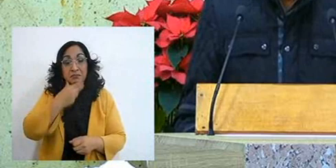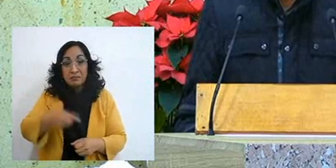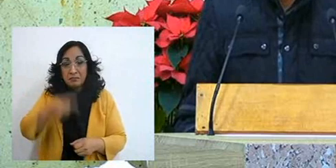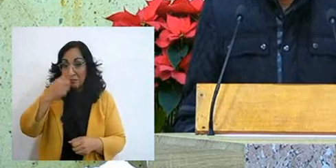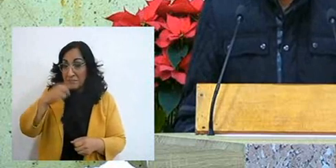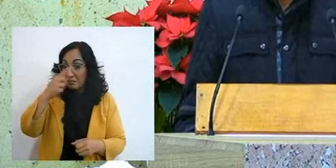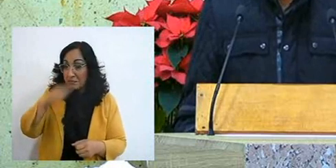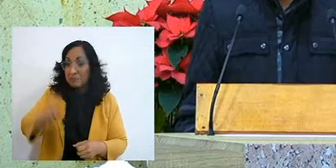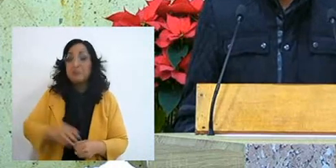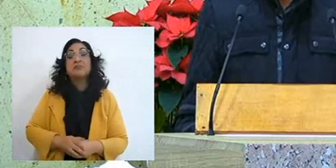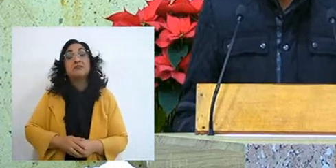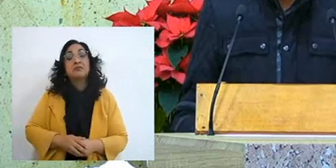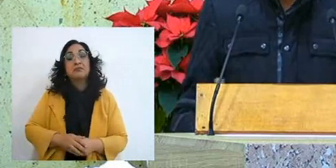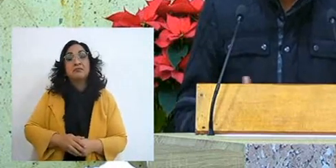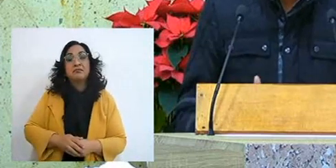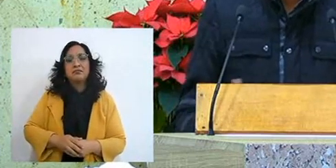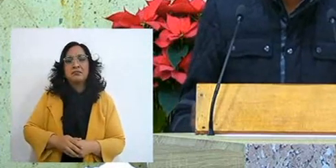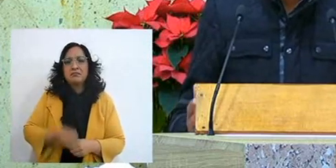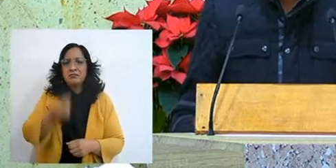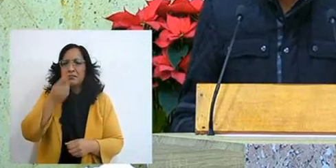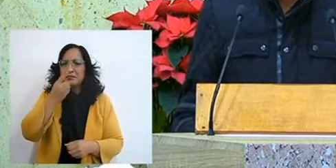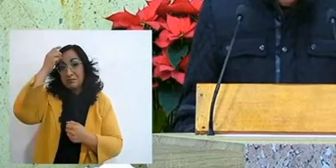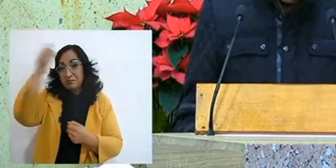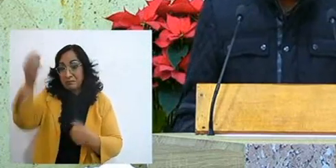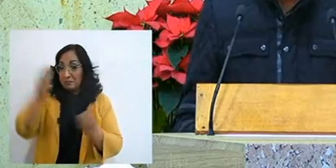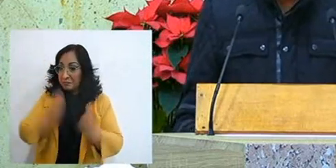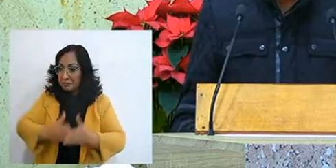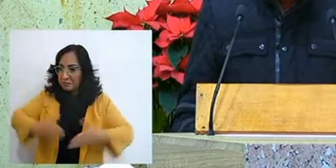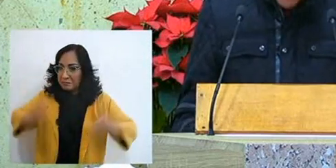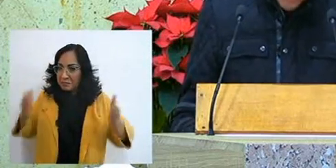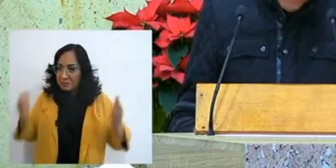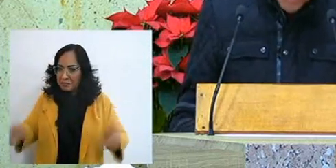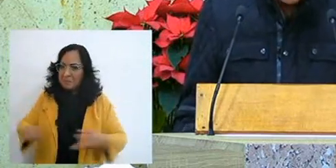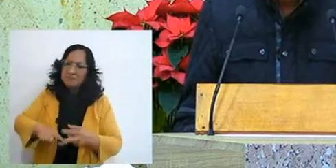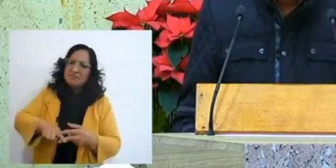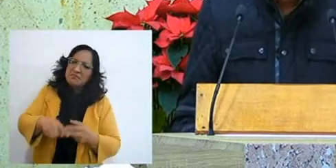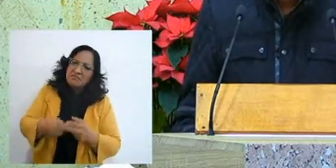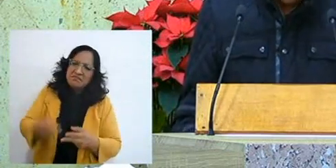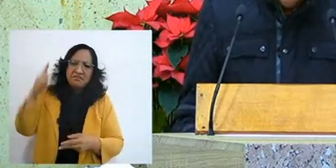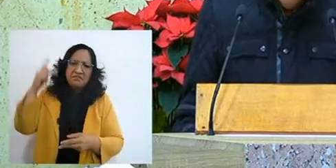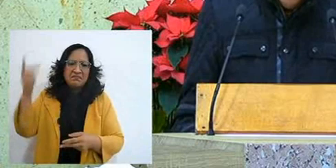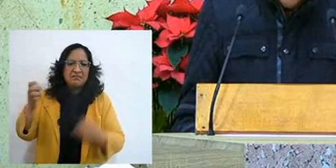where he saw all those wonders, the people, because the people were oppressed,